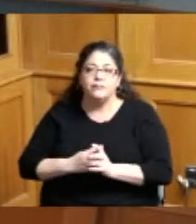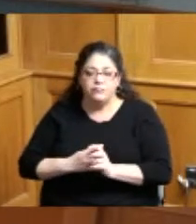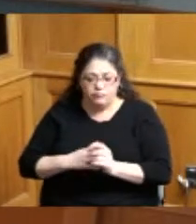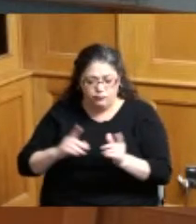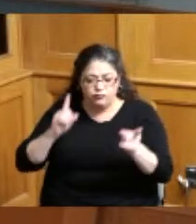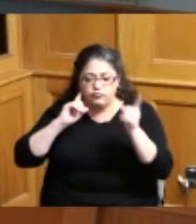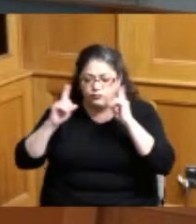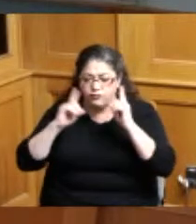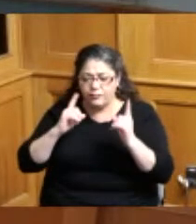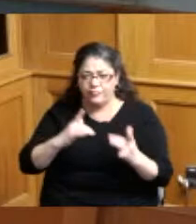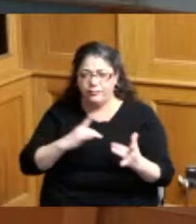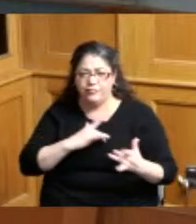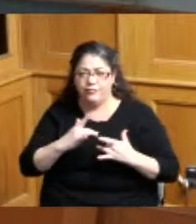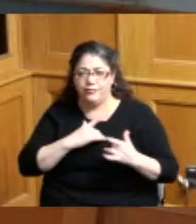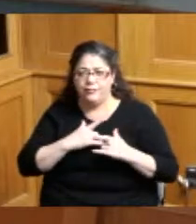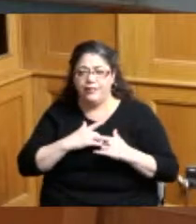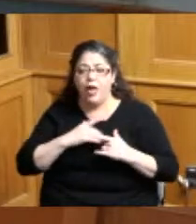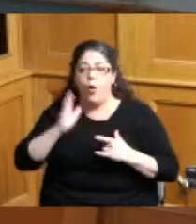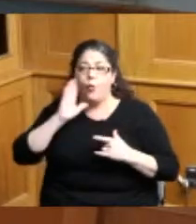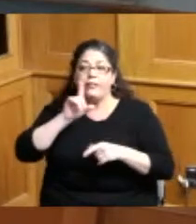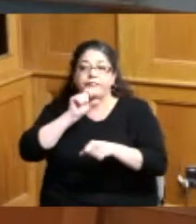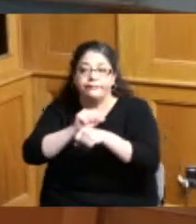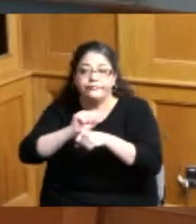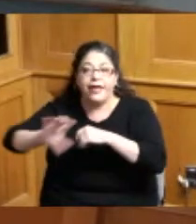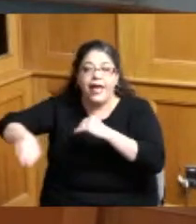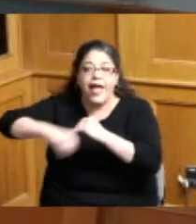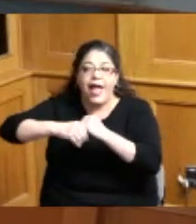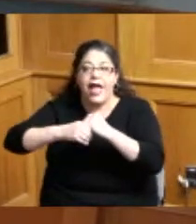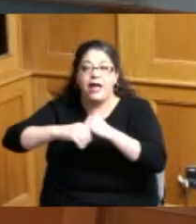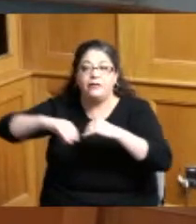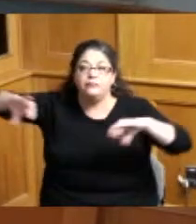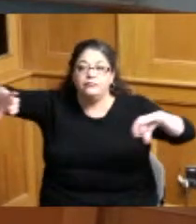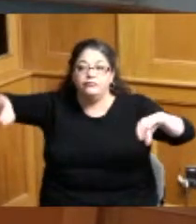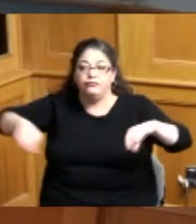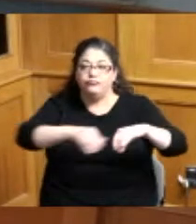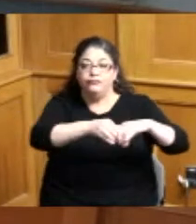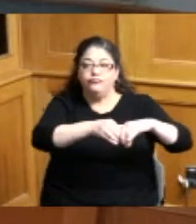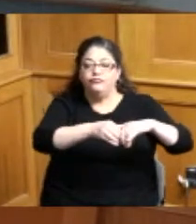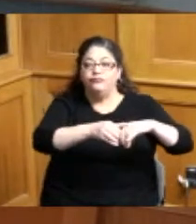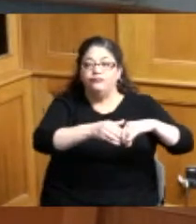the concern about a road going in but the idea that a road's not going to go in and I agree